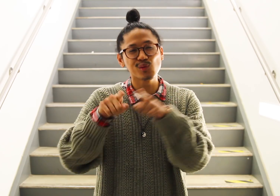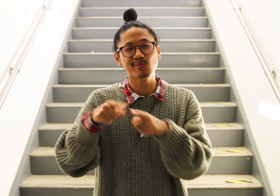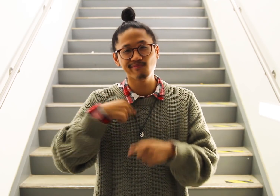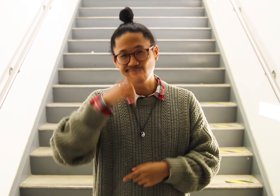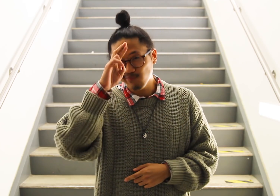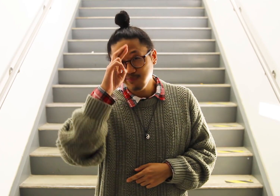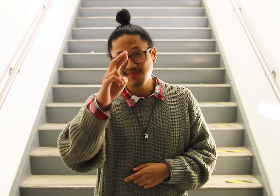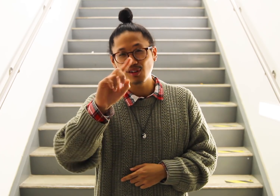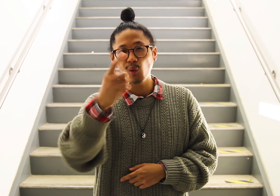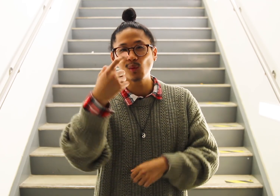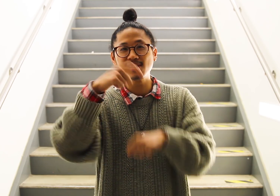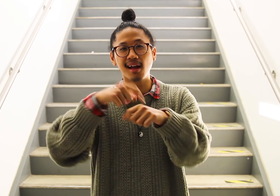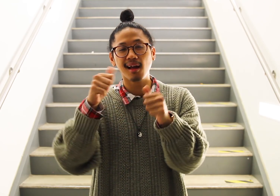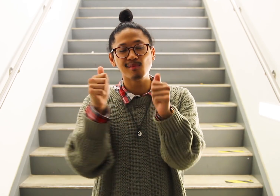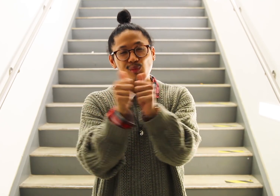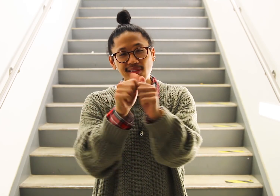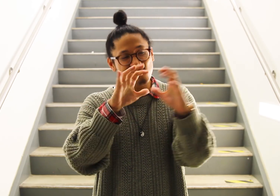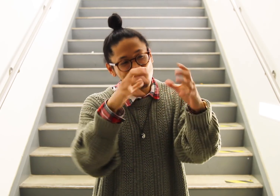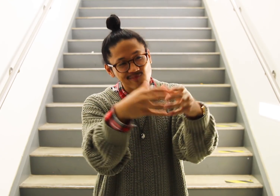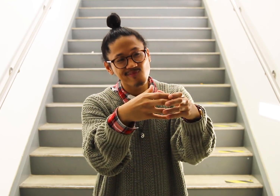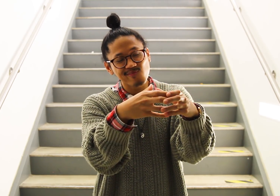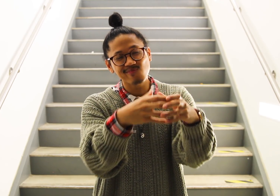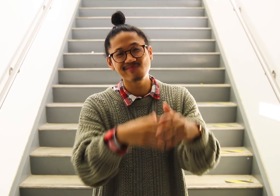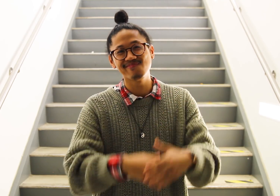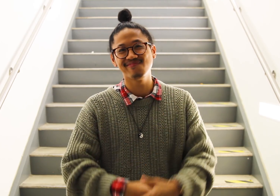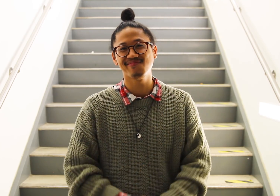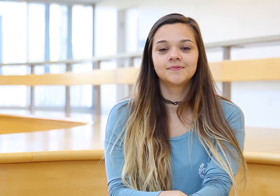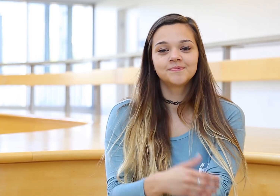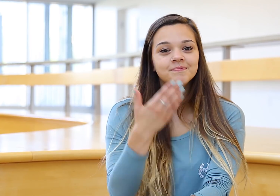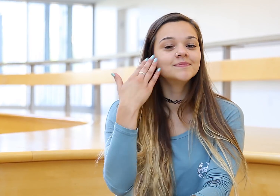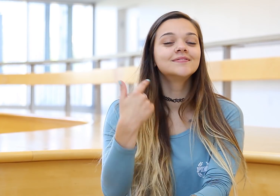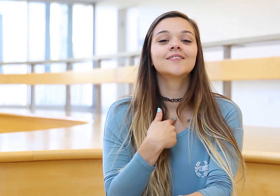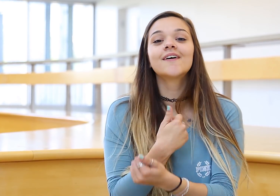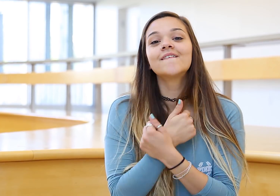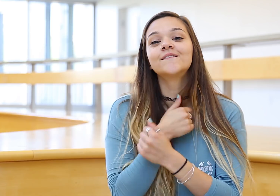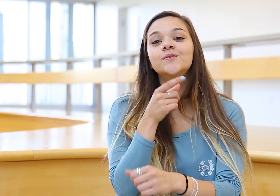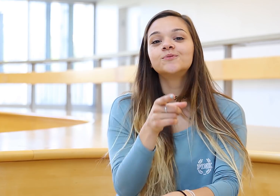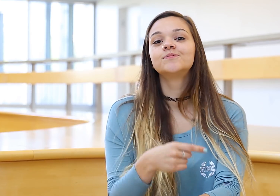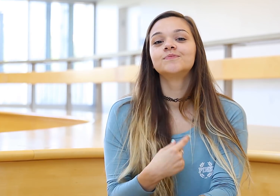and I also respect your time alone with them. Because I love you,